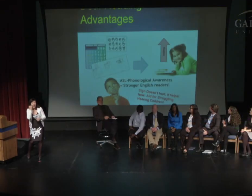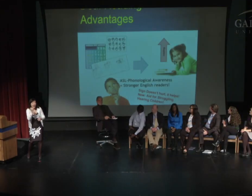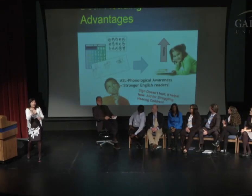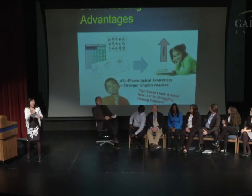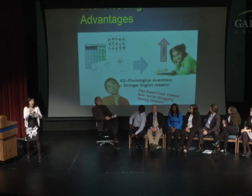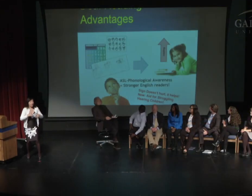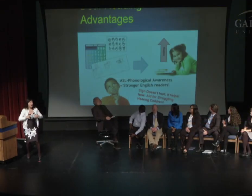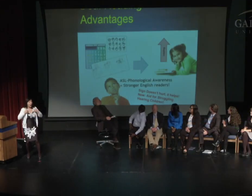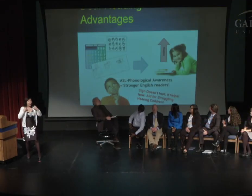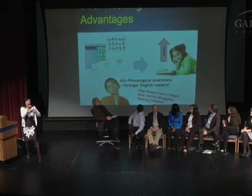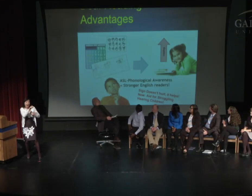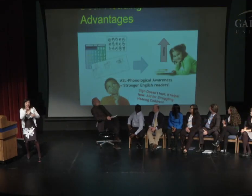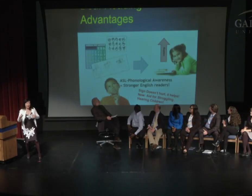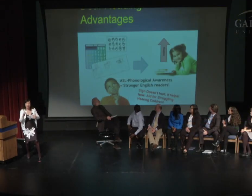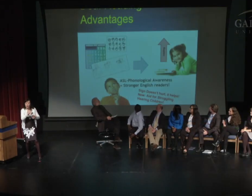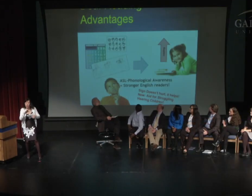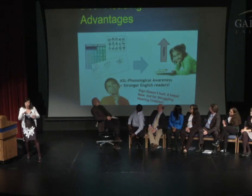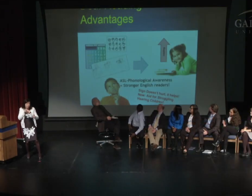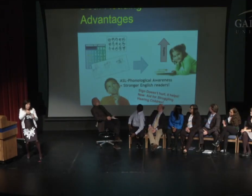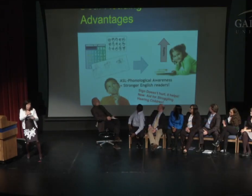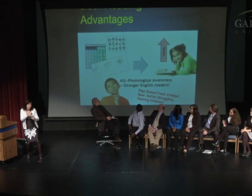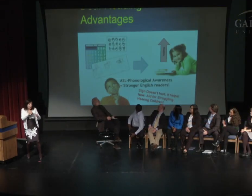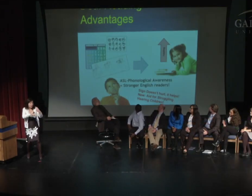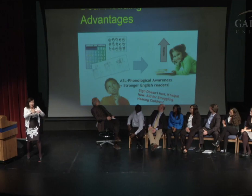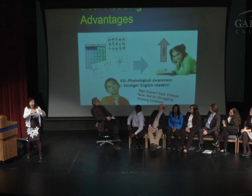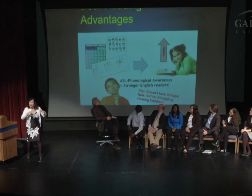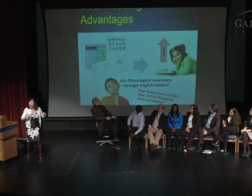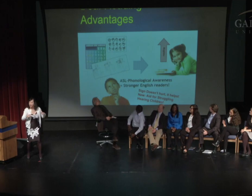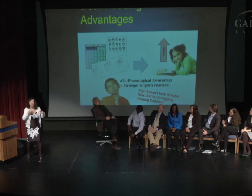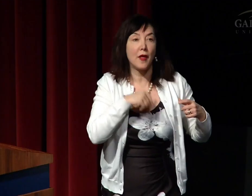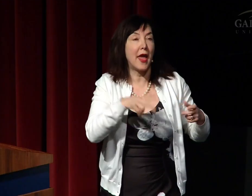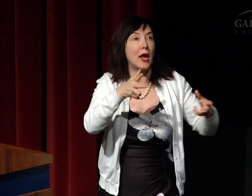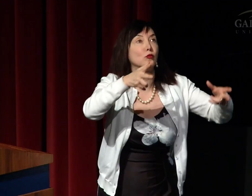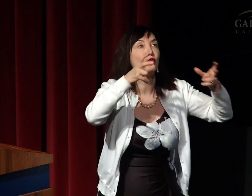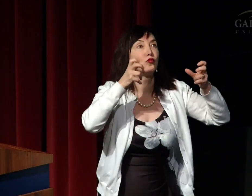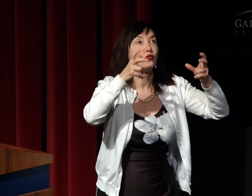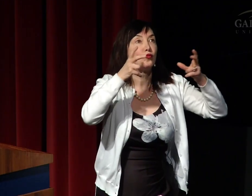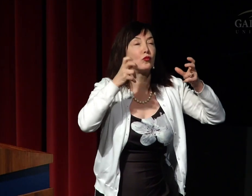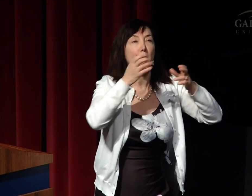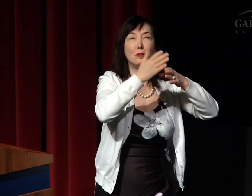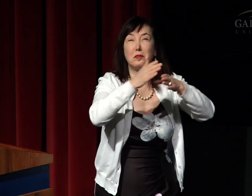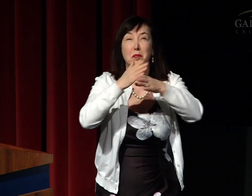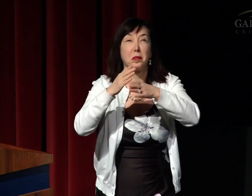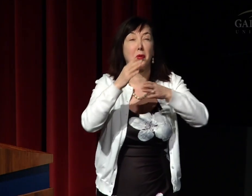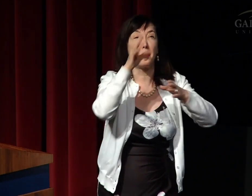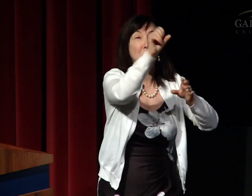If a young child is exposed to sign language and their brain is able to parse out the